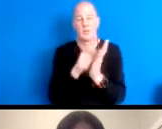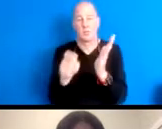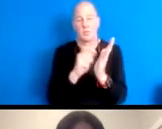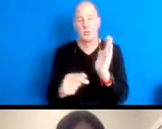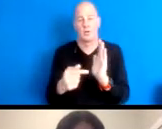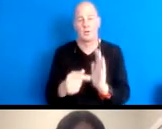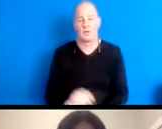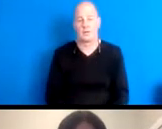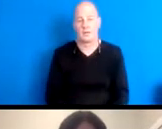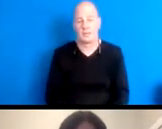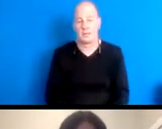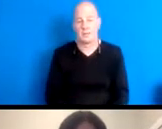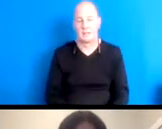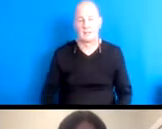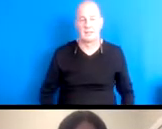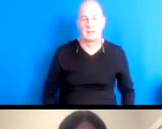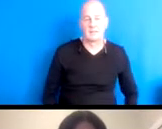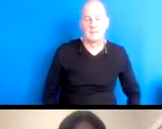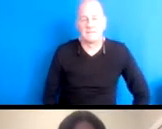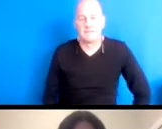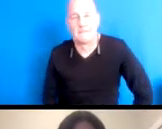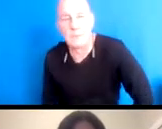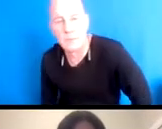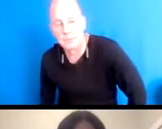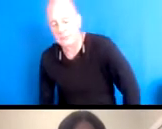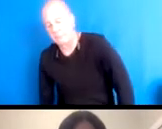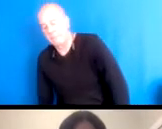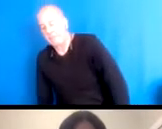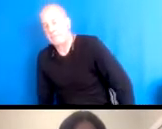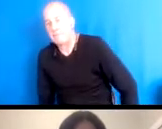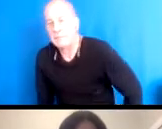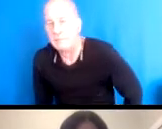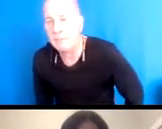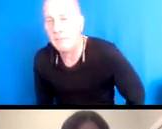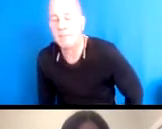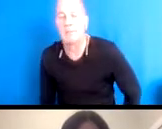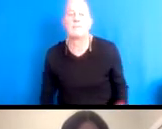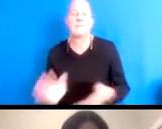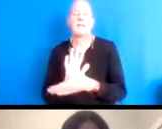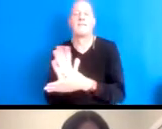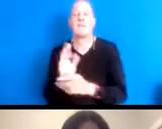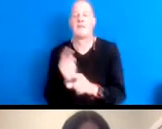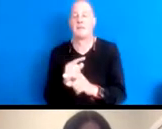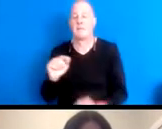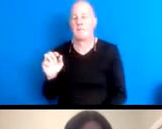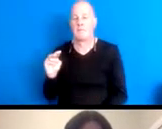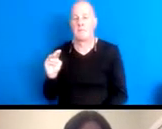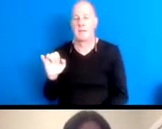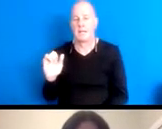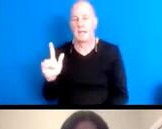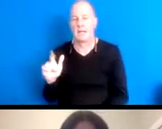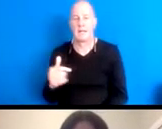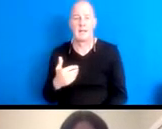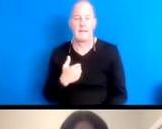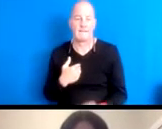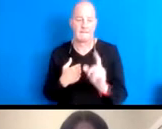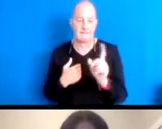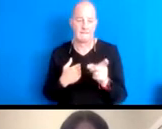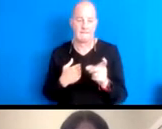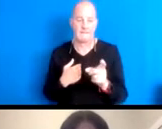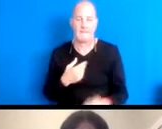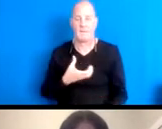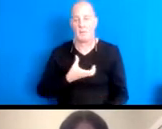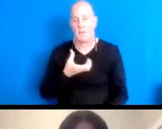16:26:41 We have a video submission here from il from shelter wood and wiki and this is